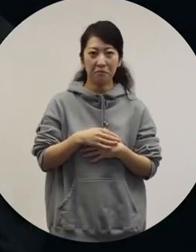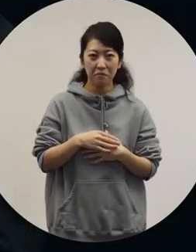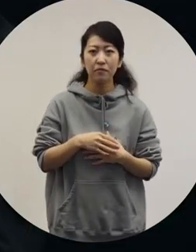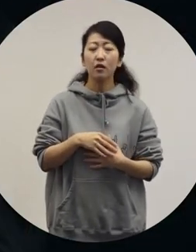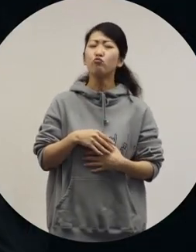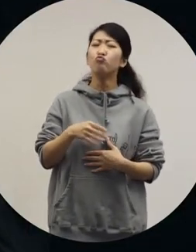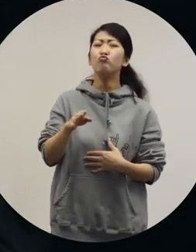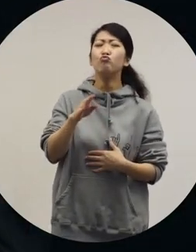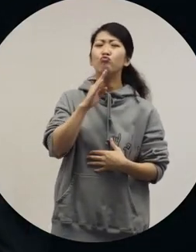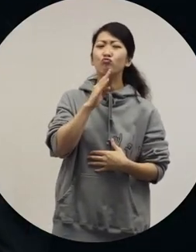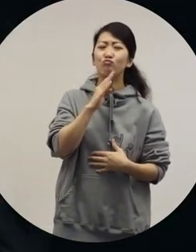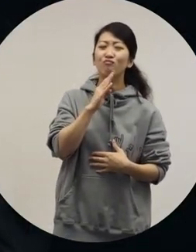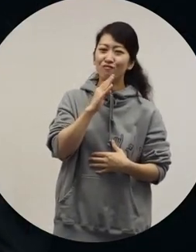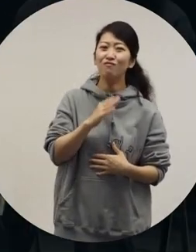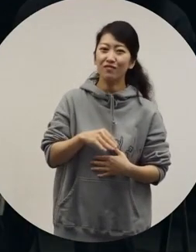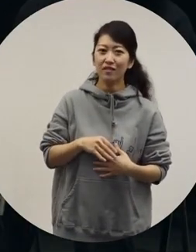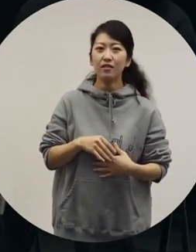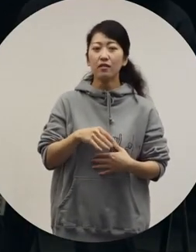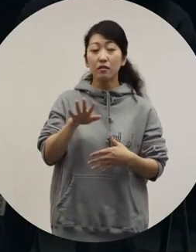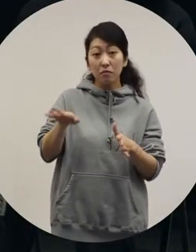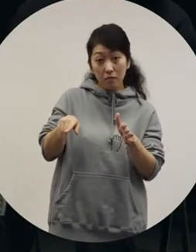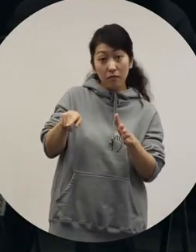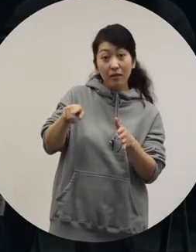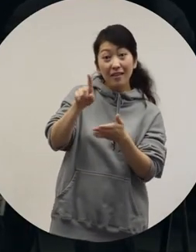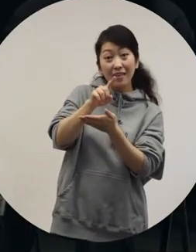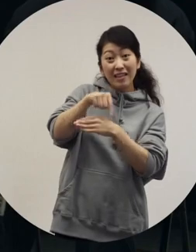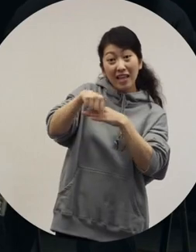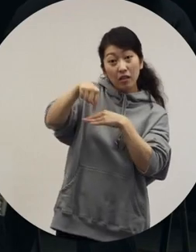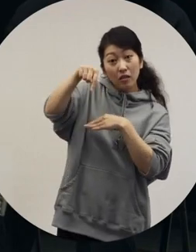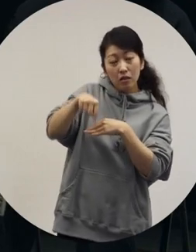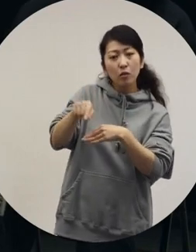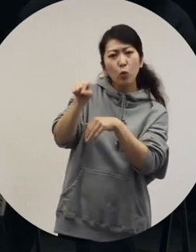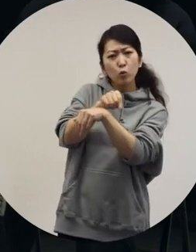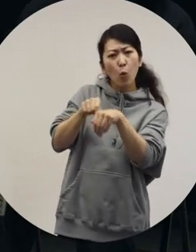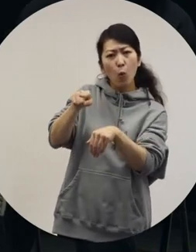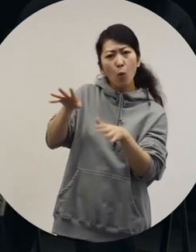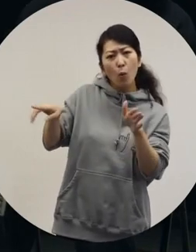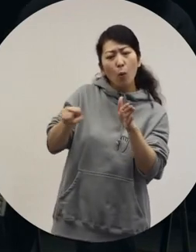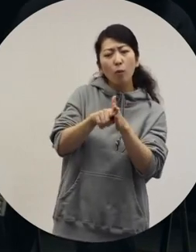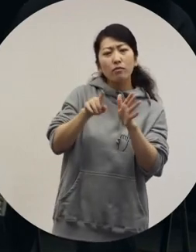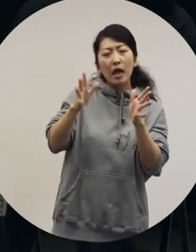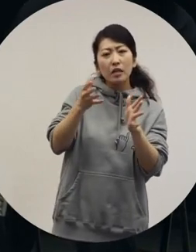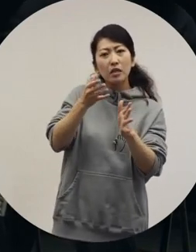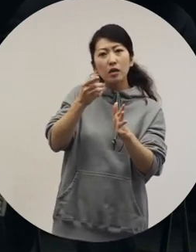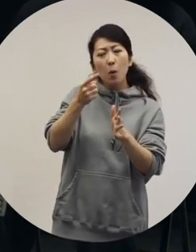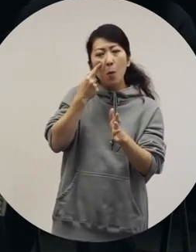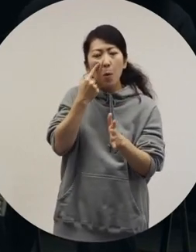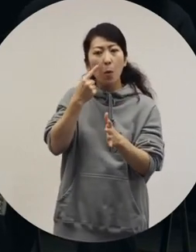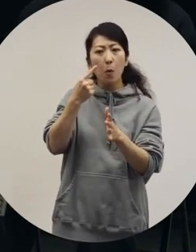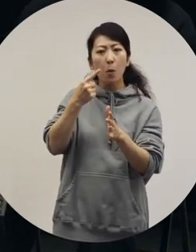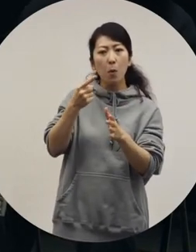Indeed. A new attempt in the design features of this dress is